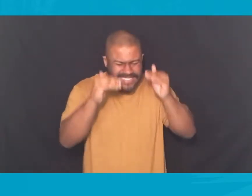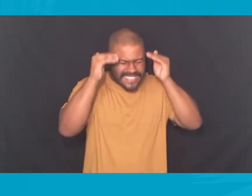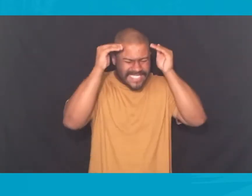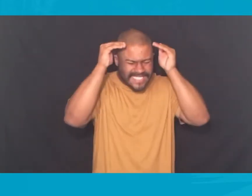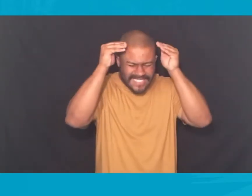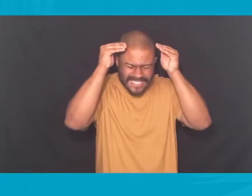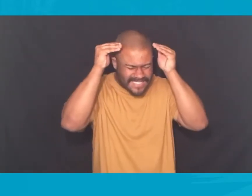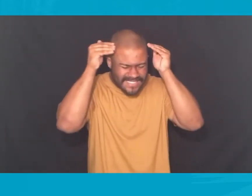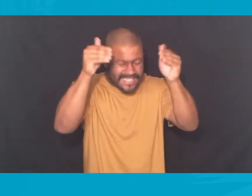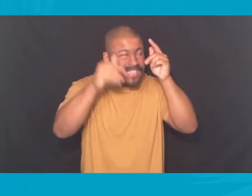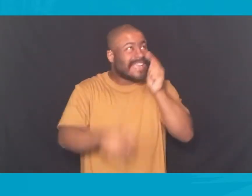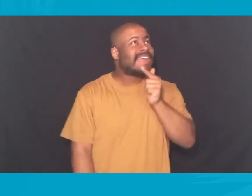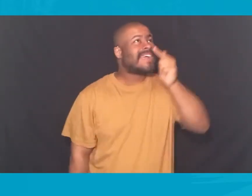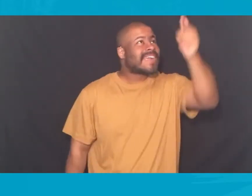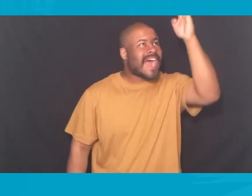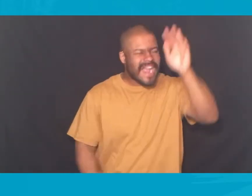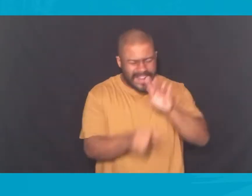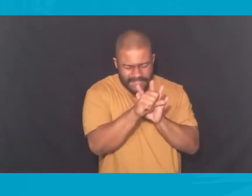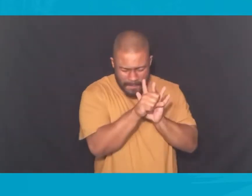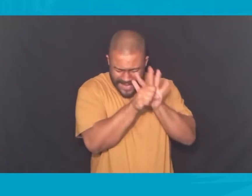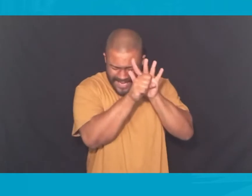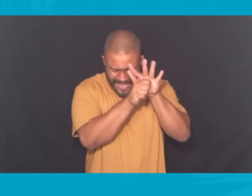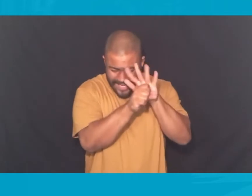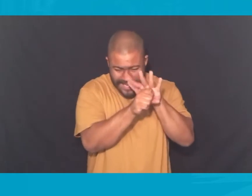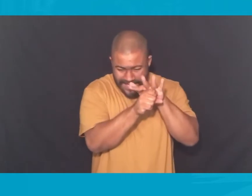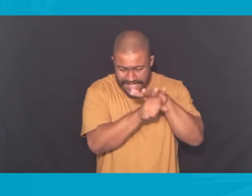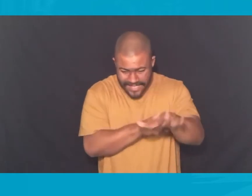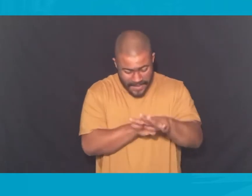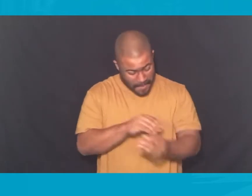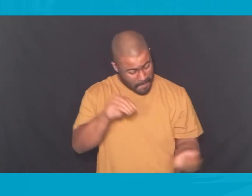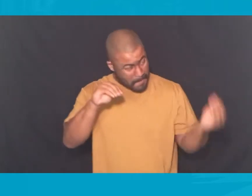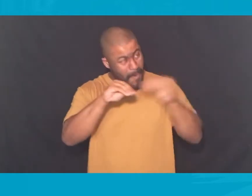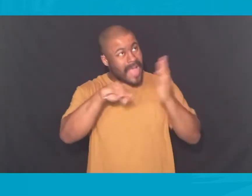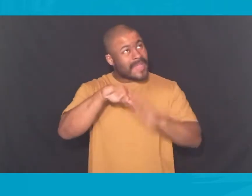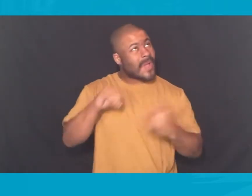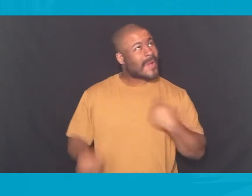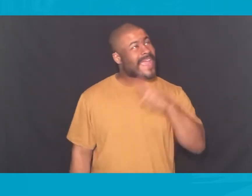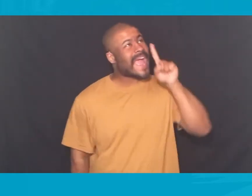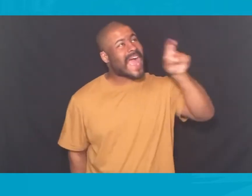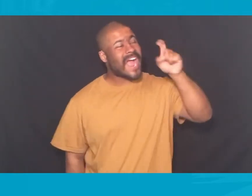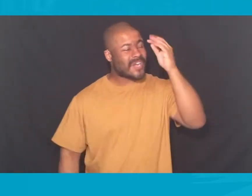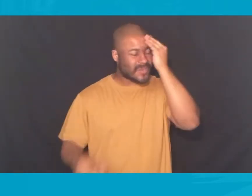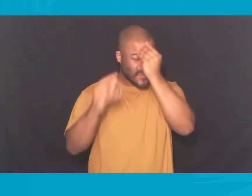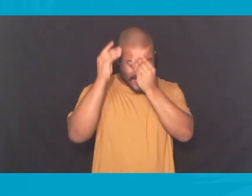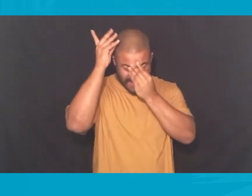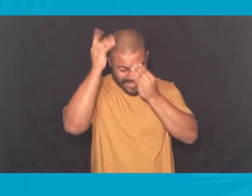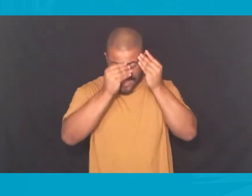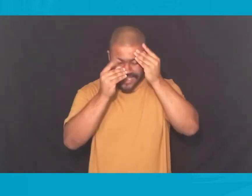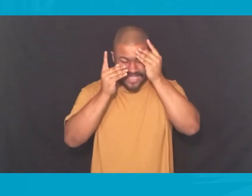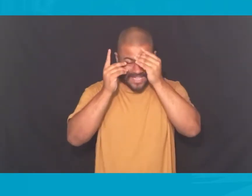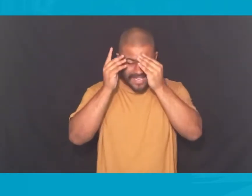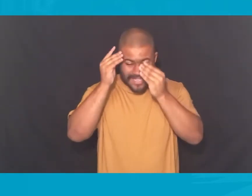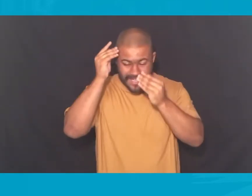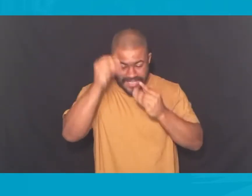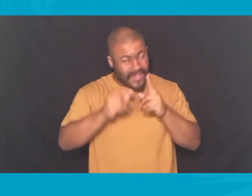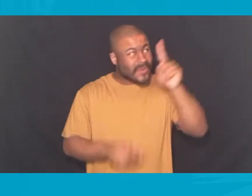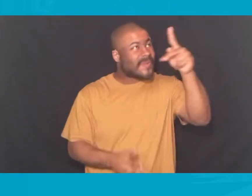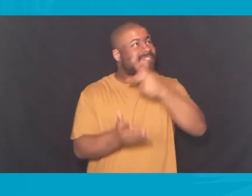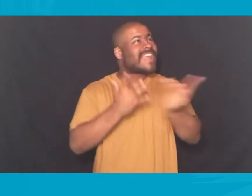God of exceedingly Got of abundantly More than we ask or think